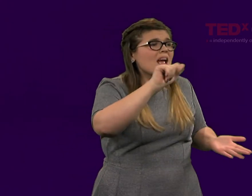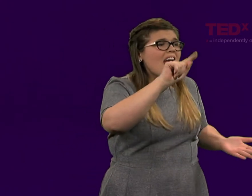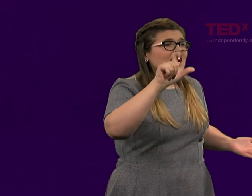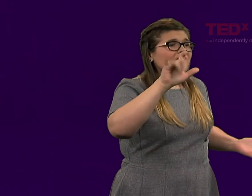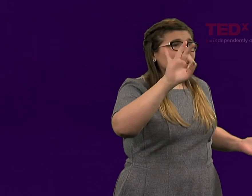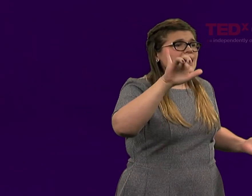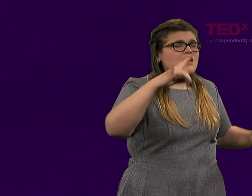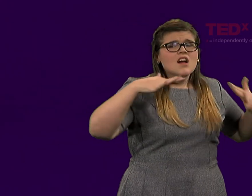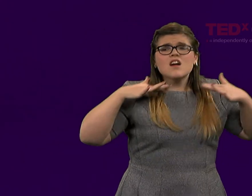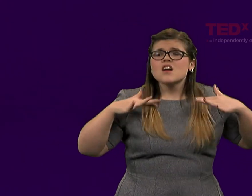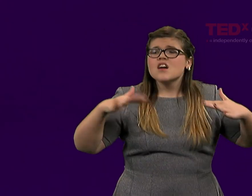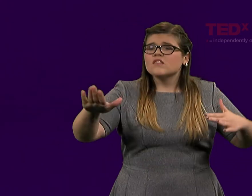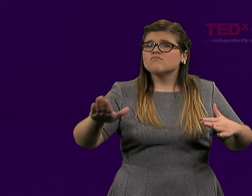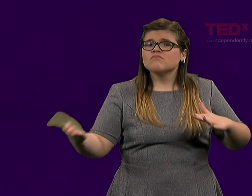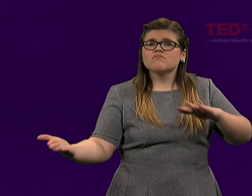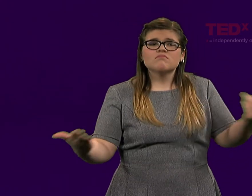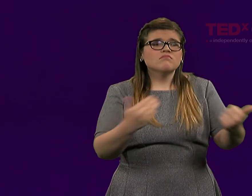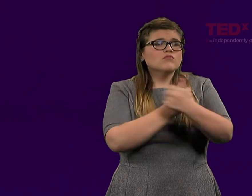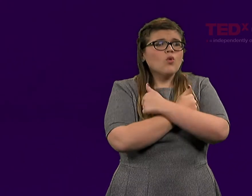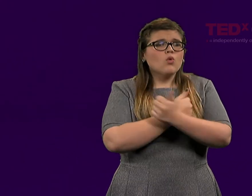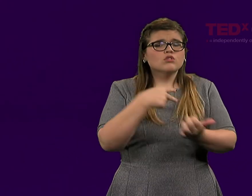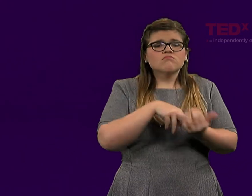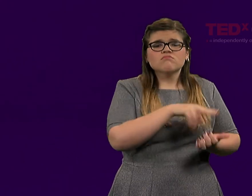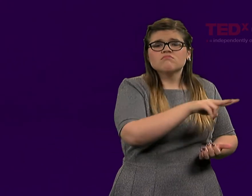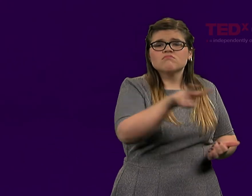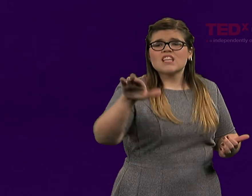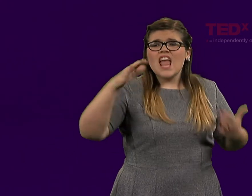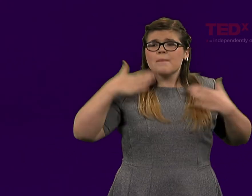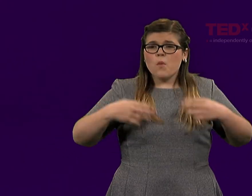on the battlefield, sacrificing, soldiers dying.